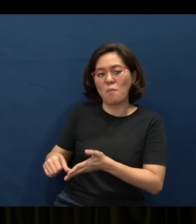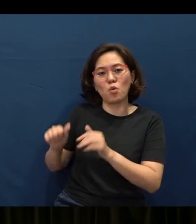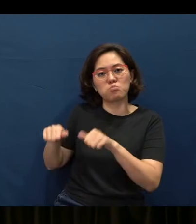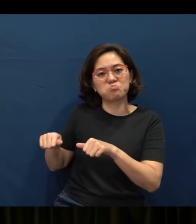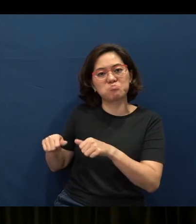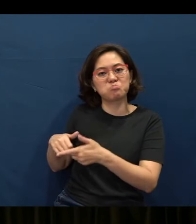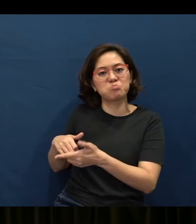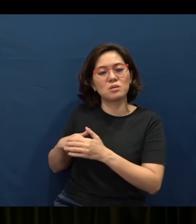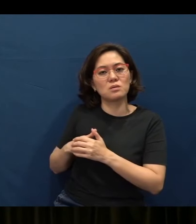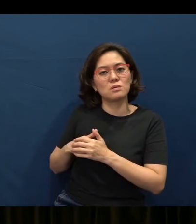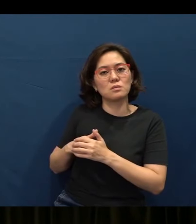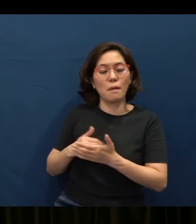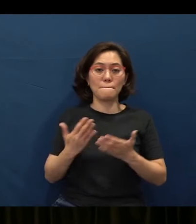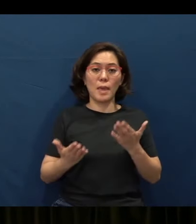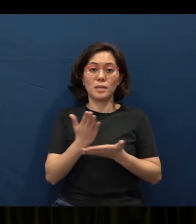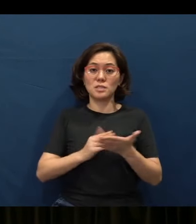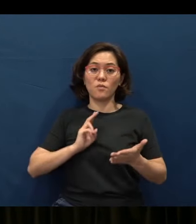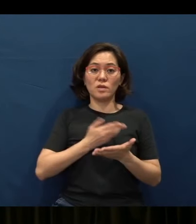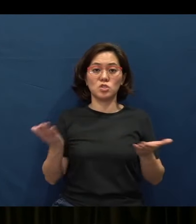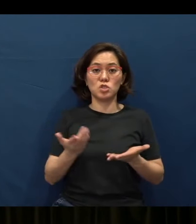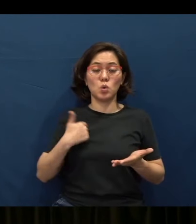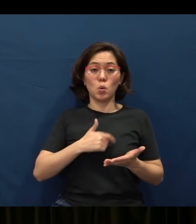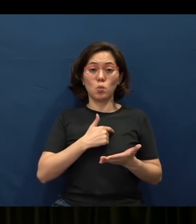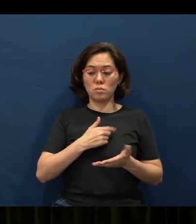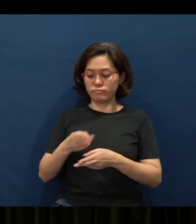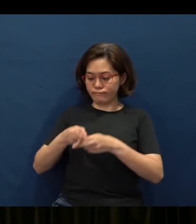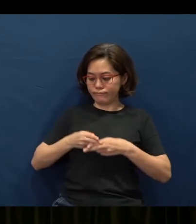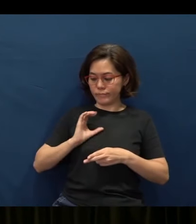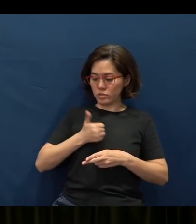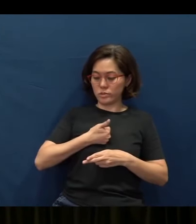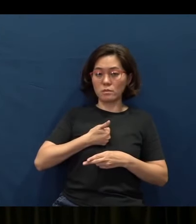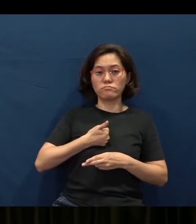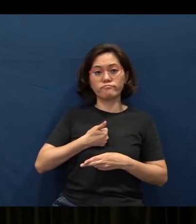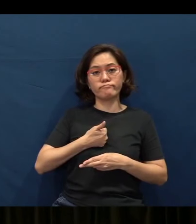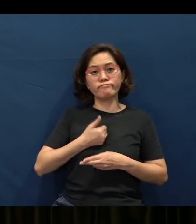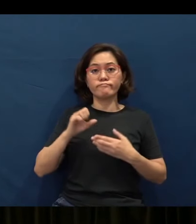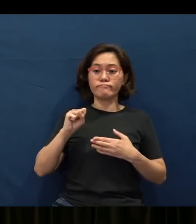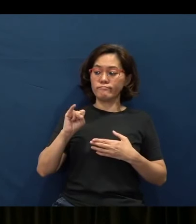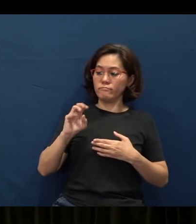Perhaps some of us sitting here, we may call ourselves simple in that sense - we are seeking after God.